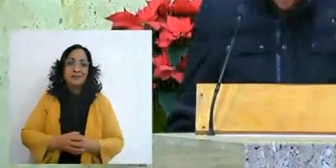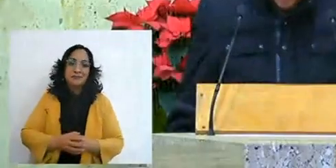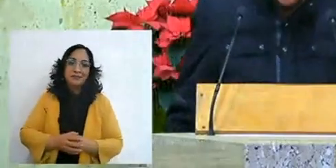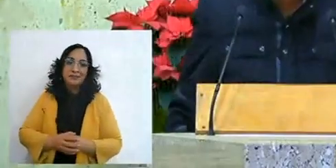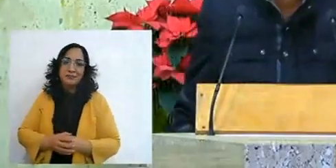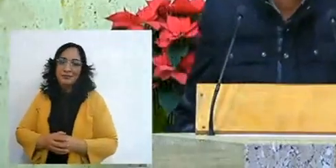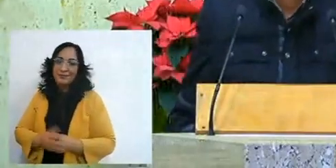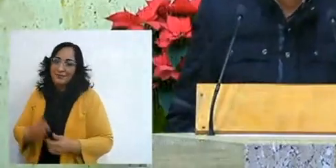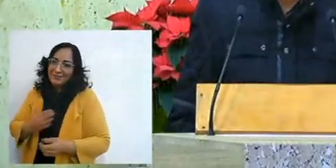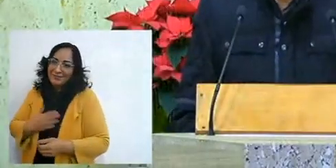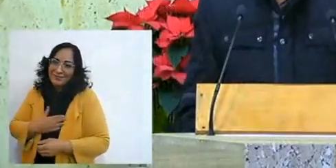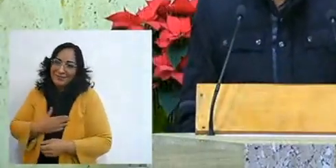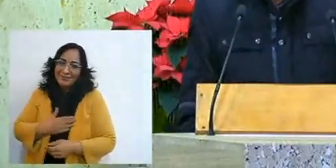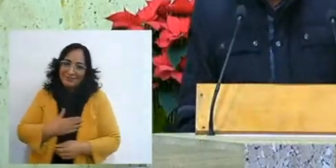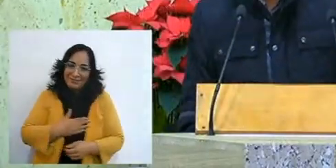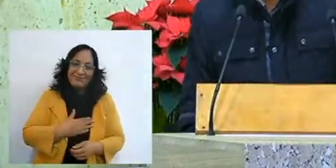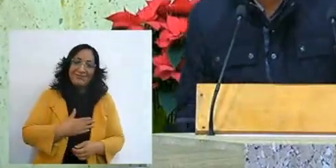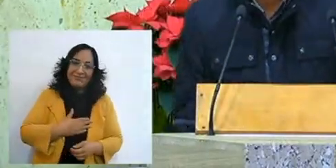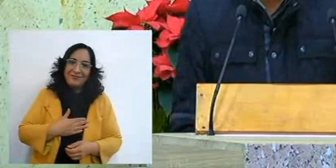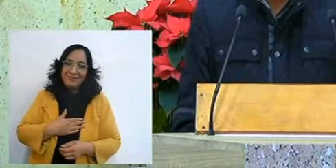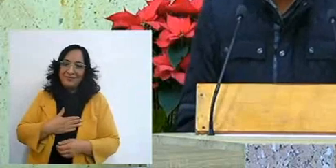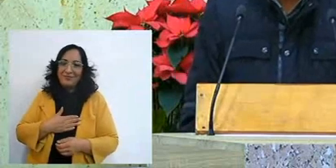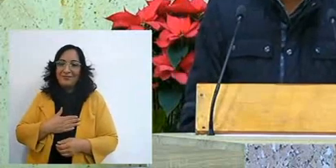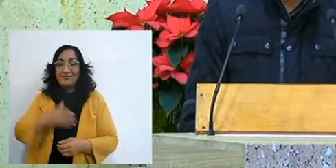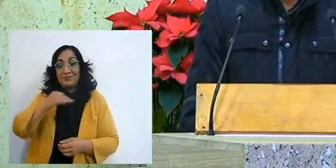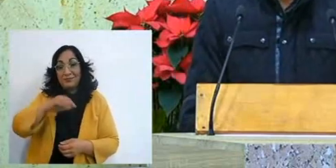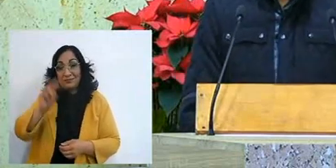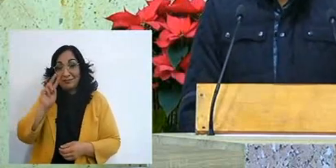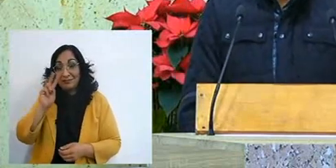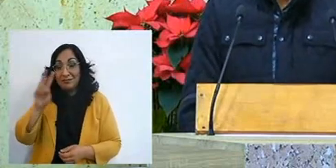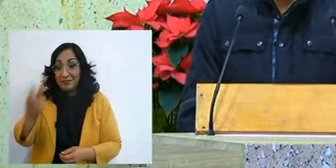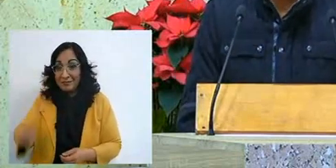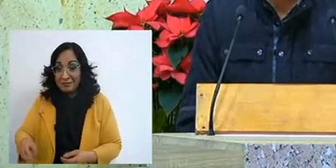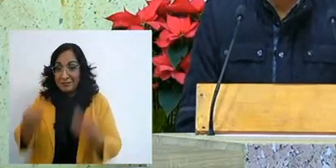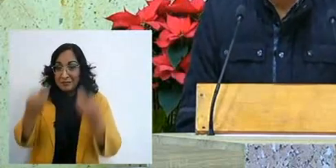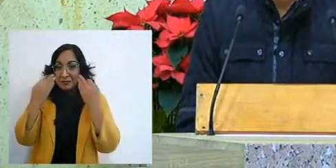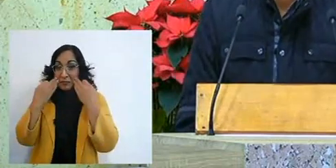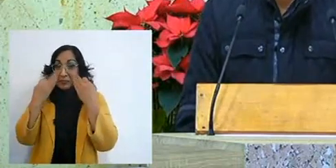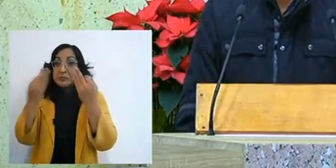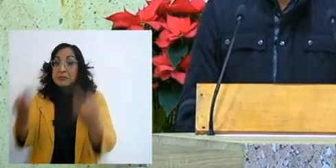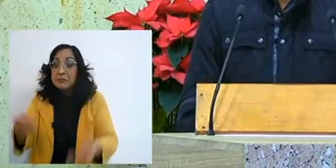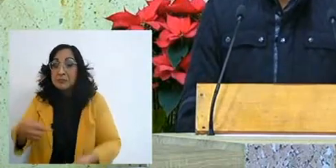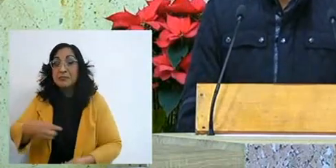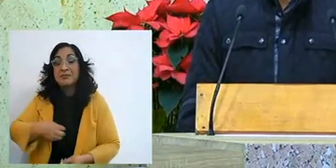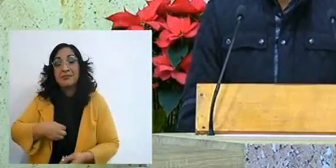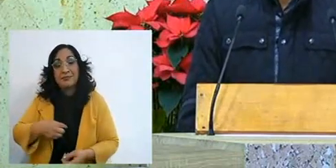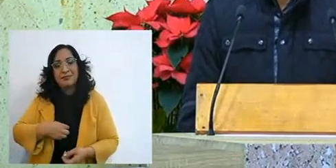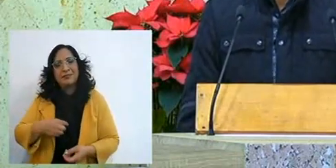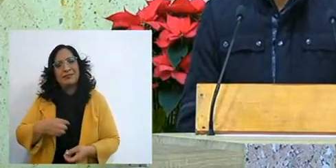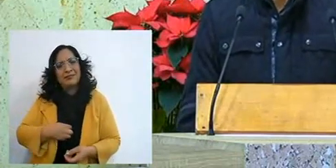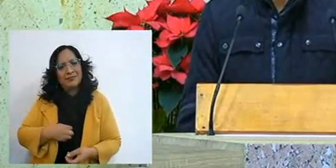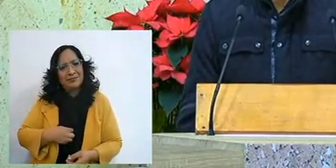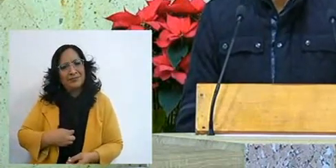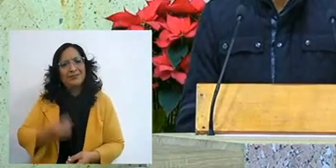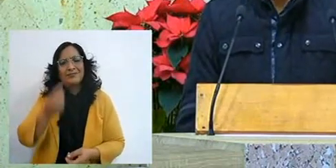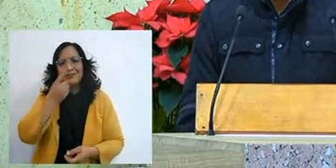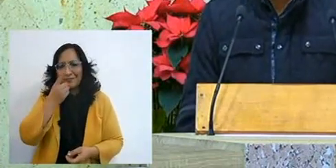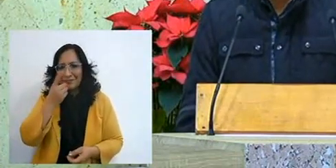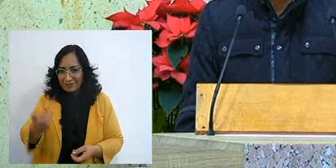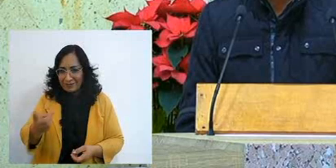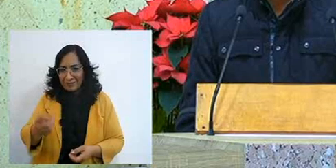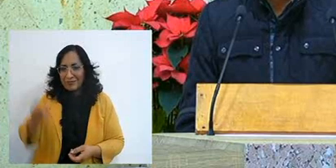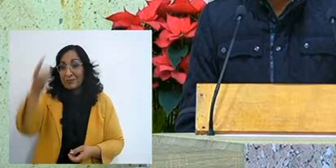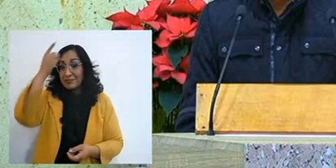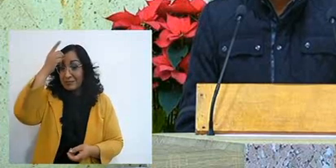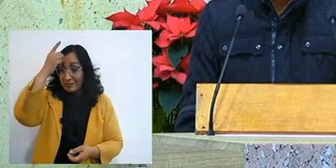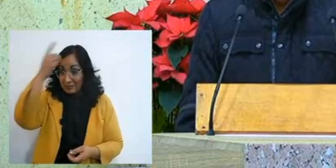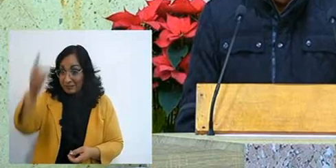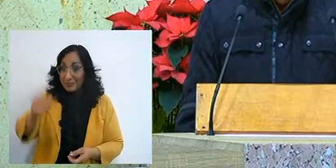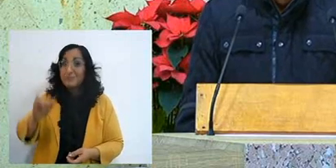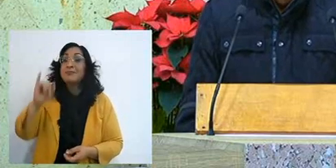He has verified me, he has testified to me, he has given me and I can confirm that the Lord works that way,